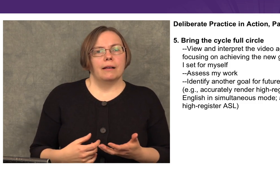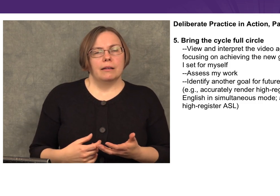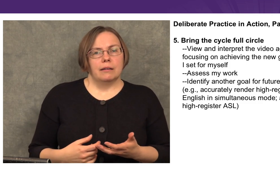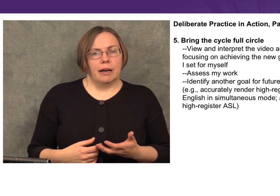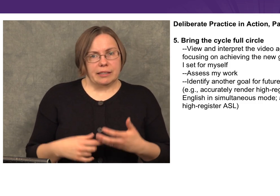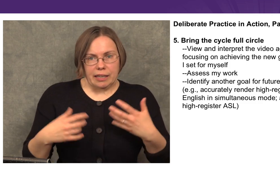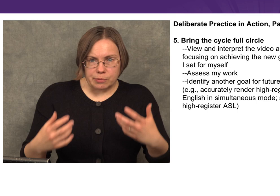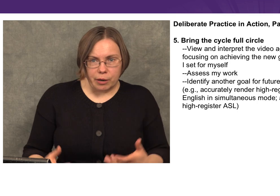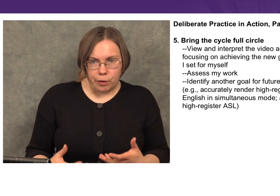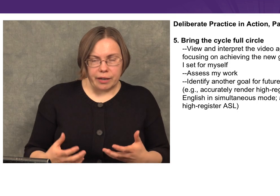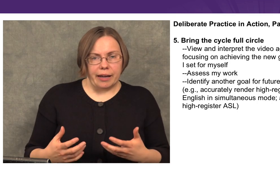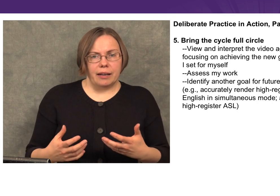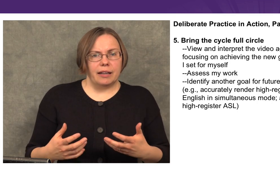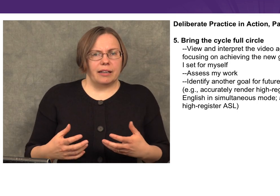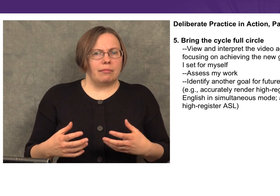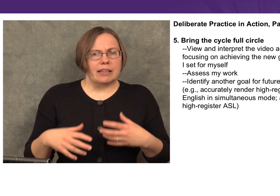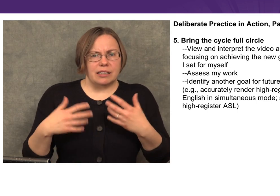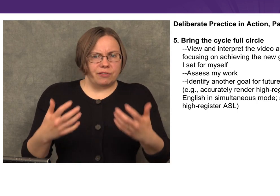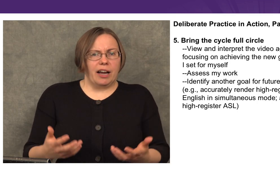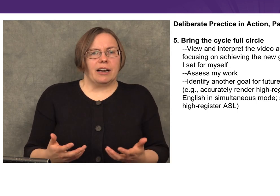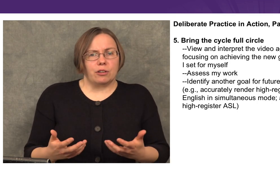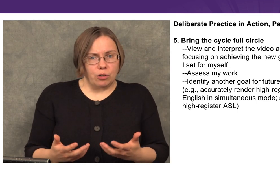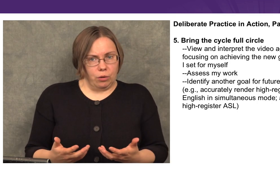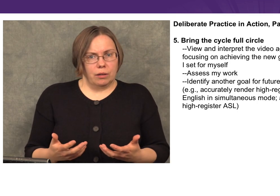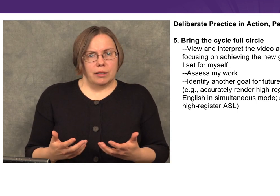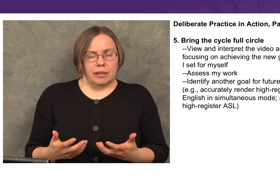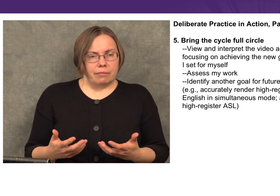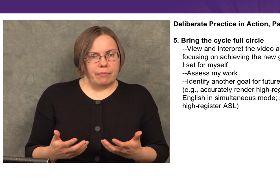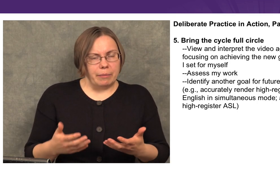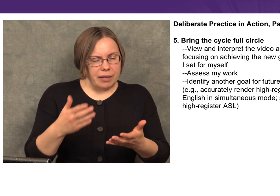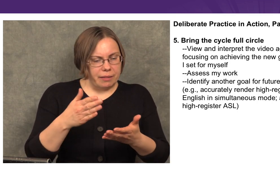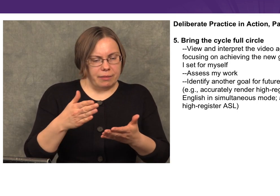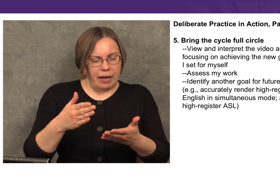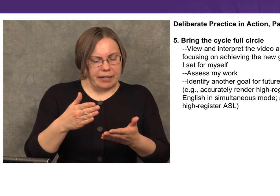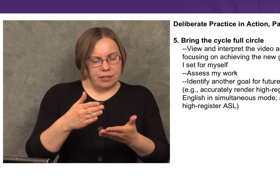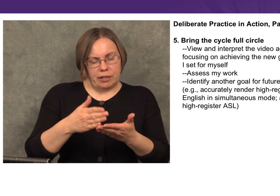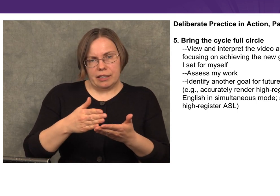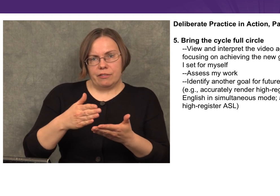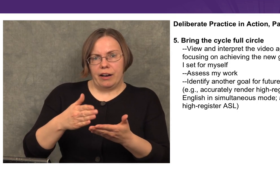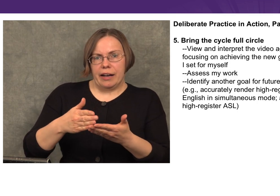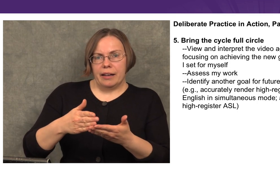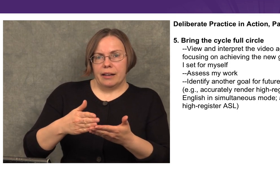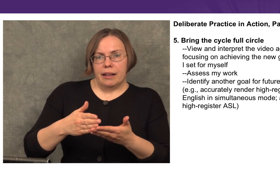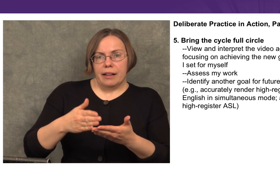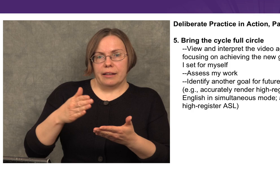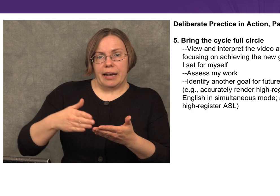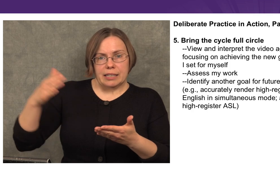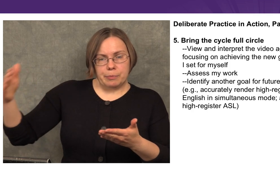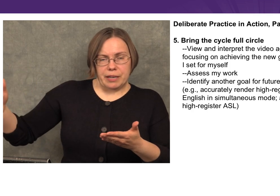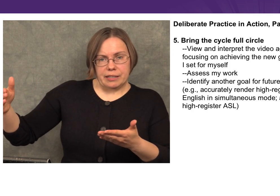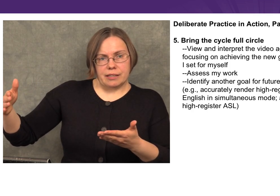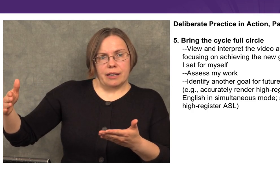I assess my work again, and then identify another goal. Maybe I need to identify the next piece